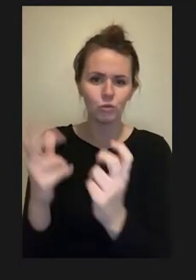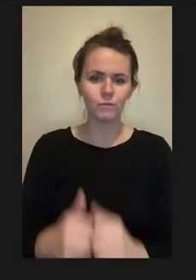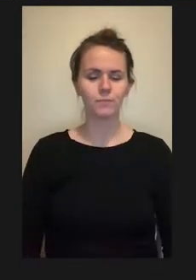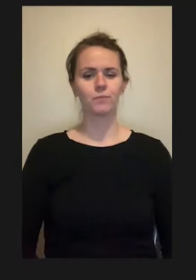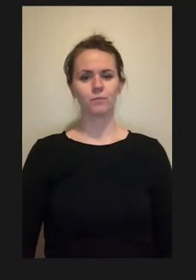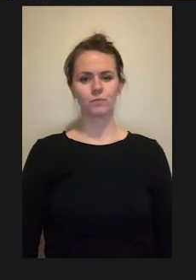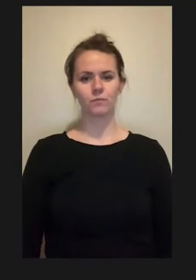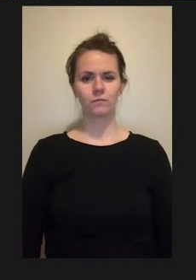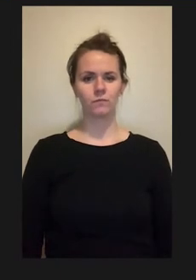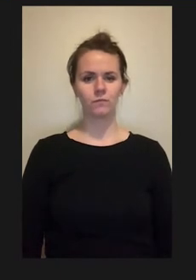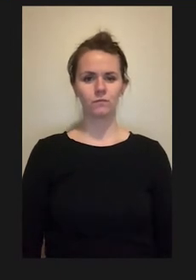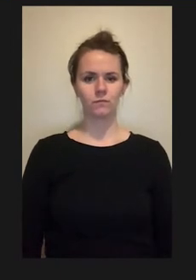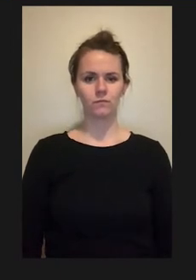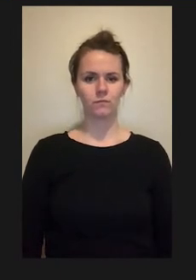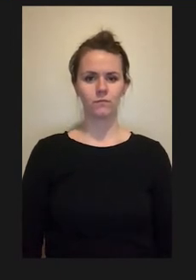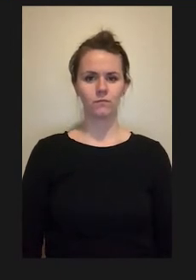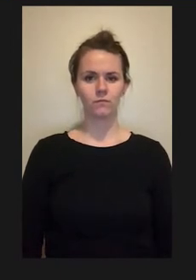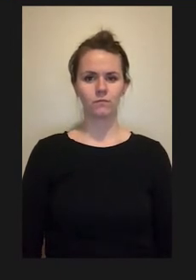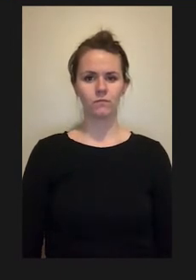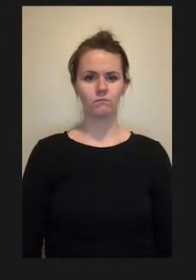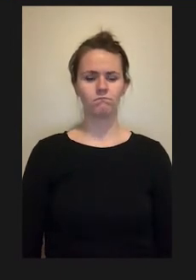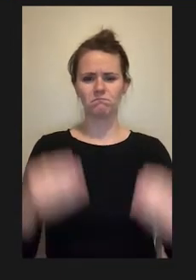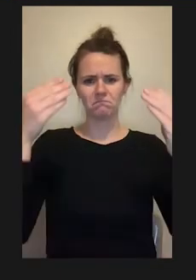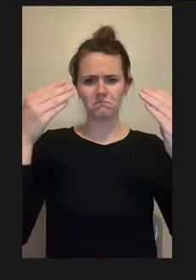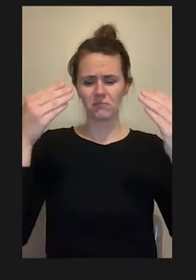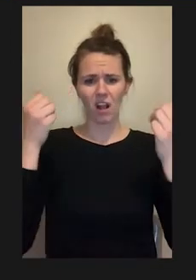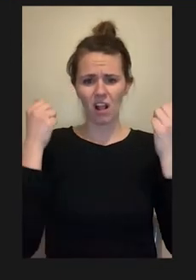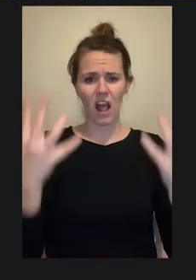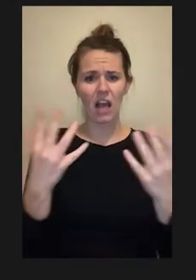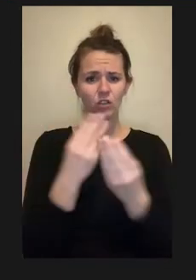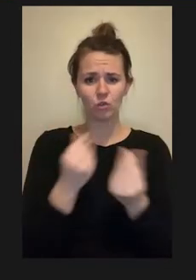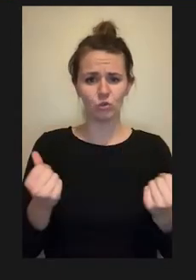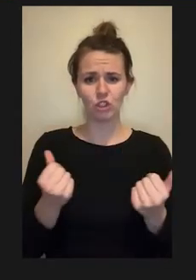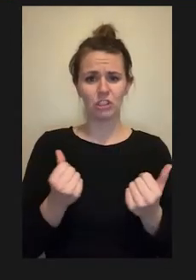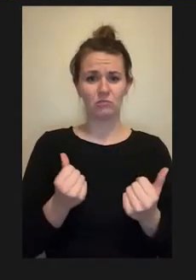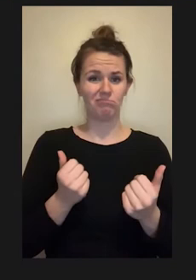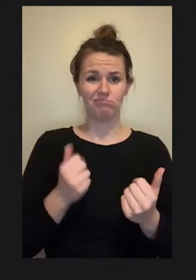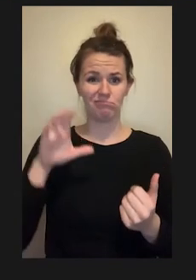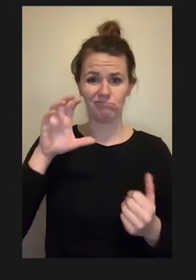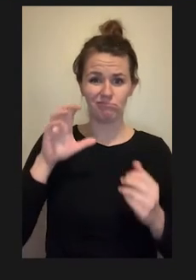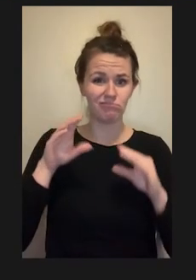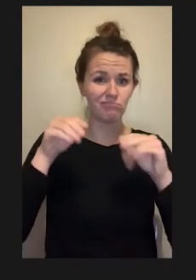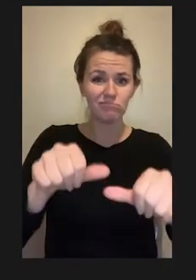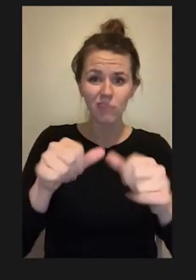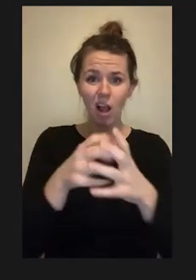So a lot of these solutions didn't take a lot of money or high-tech